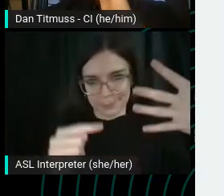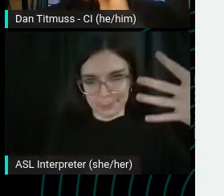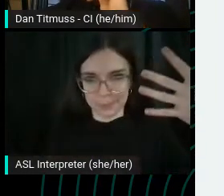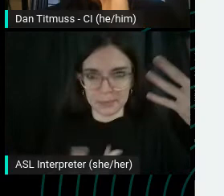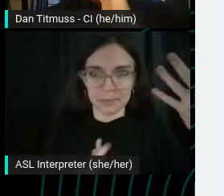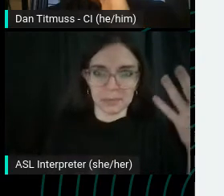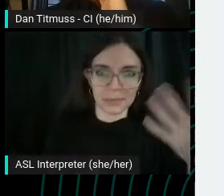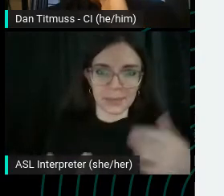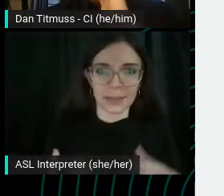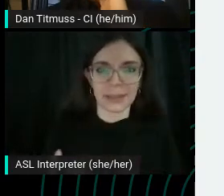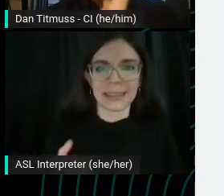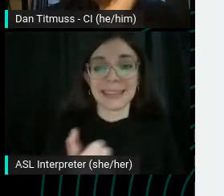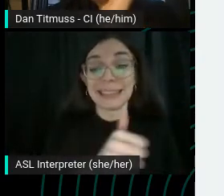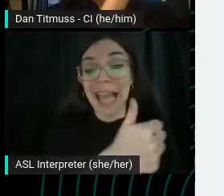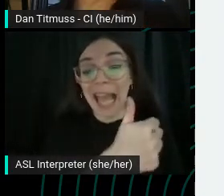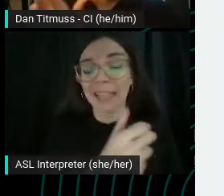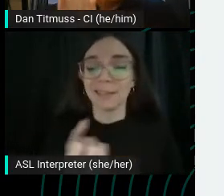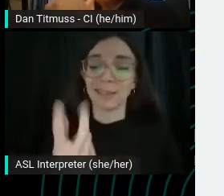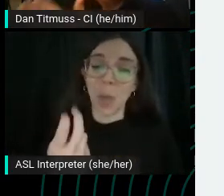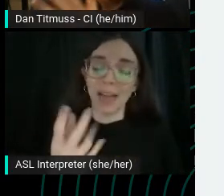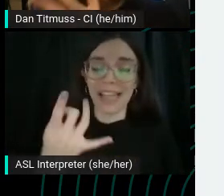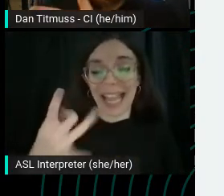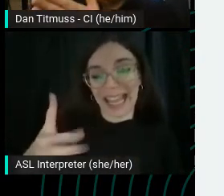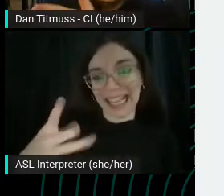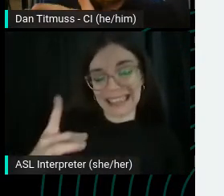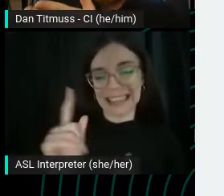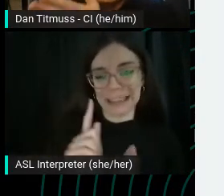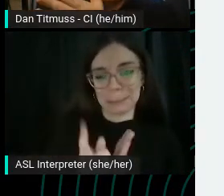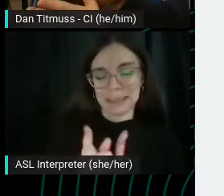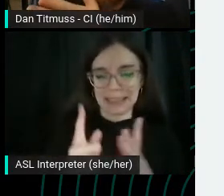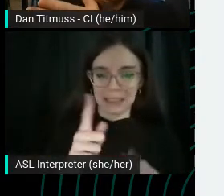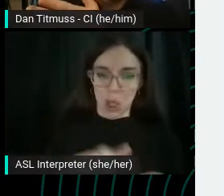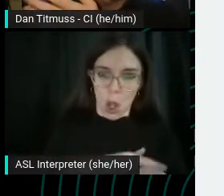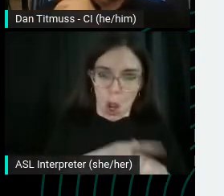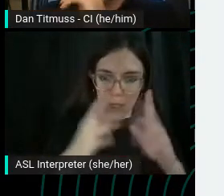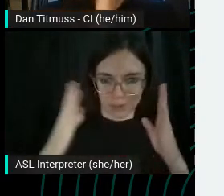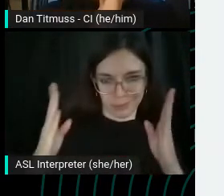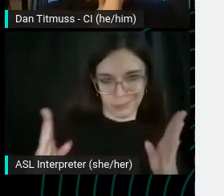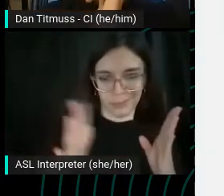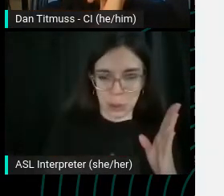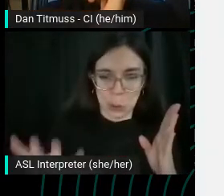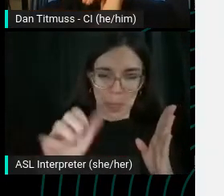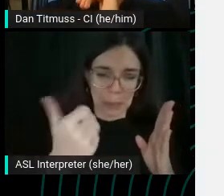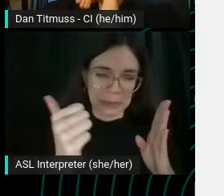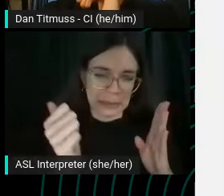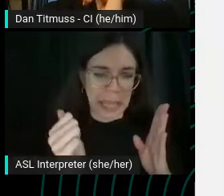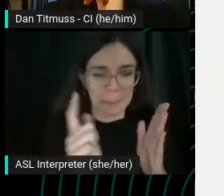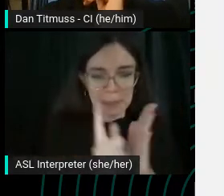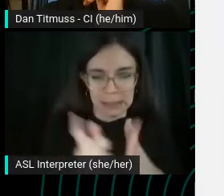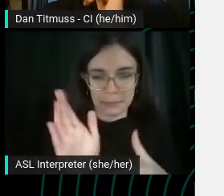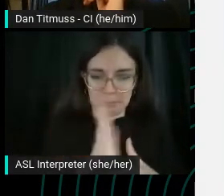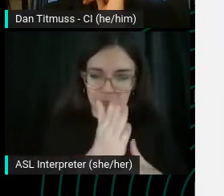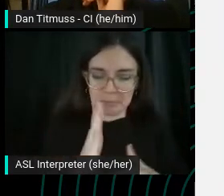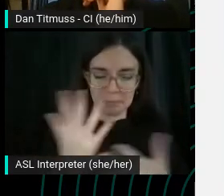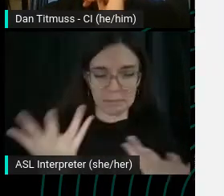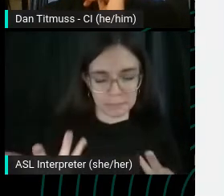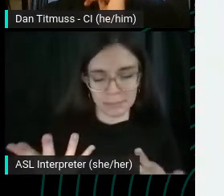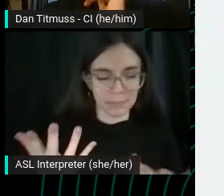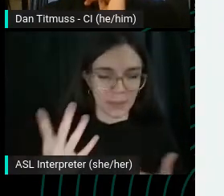Nine minutes longer that they're verging on like around 10 minutes and over. And that's not to say video shouldn't be this long.